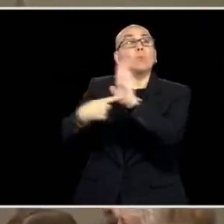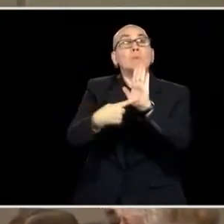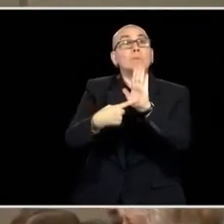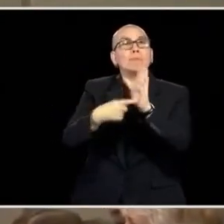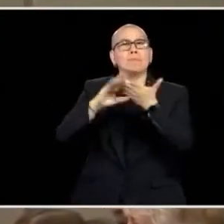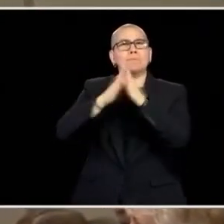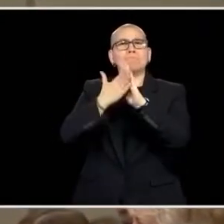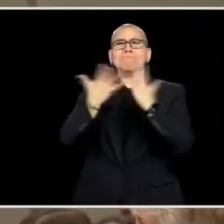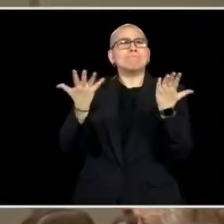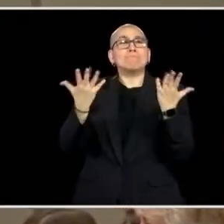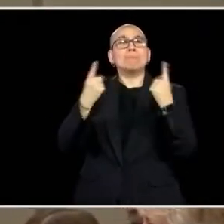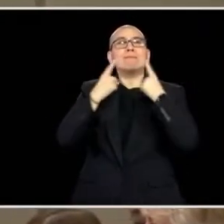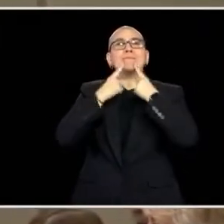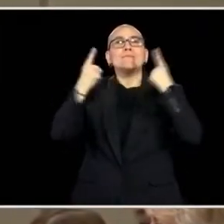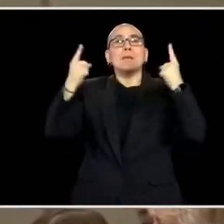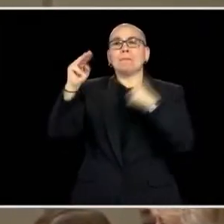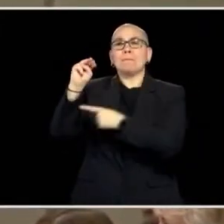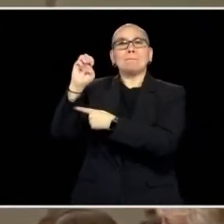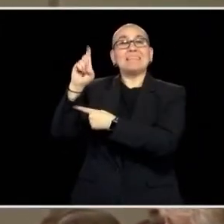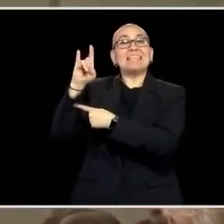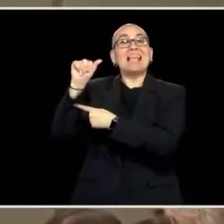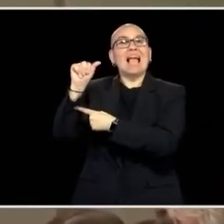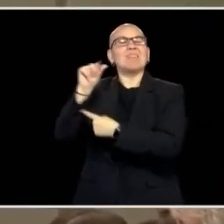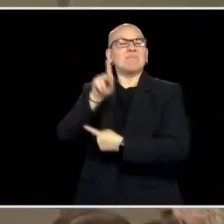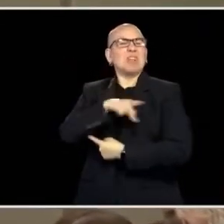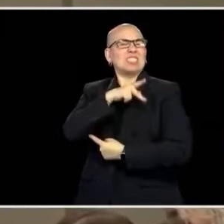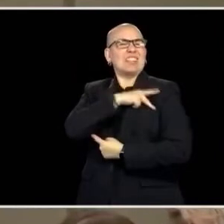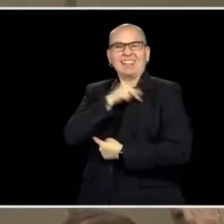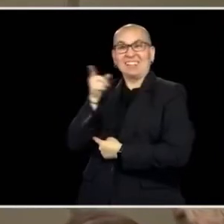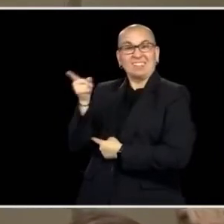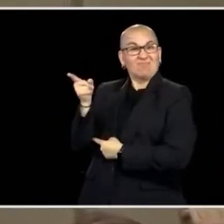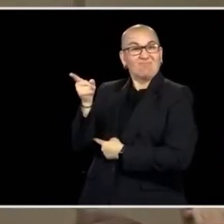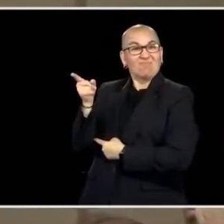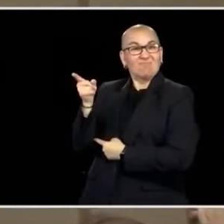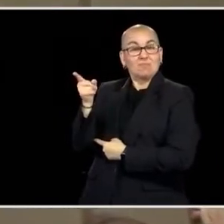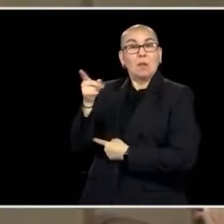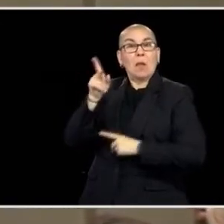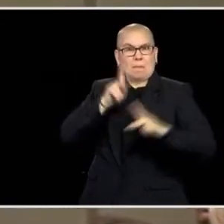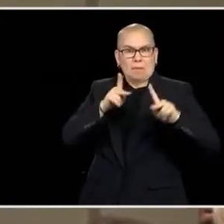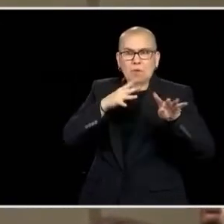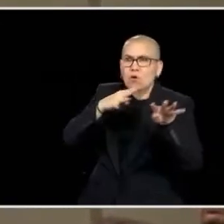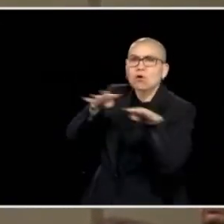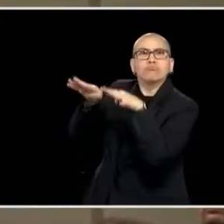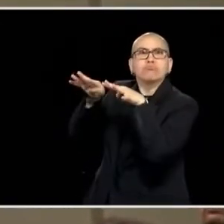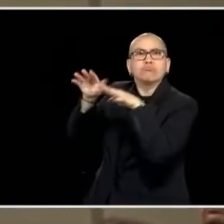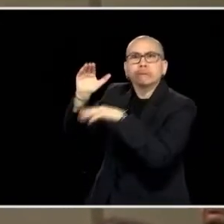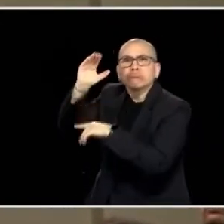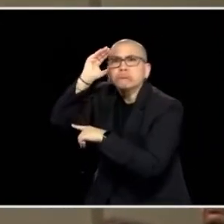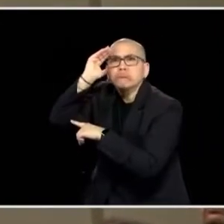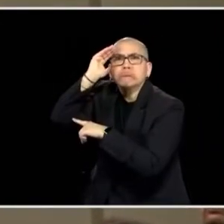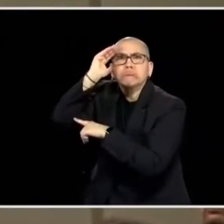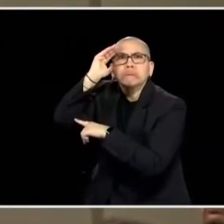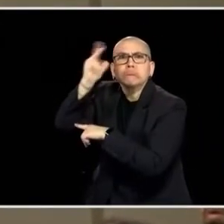SHE'S WELL-KNOWN MEDIA PERSONALITY, SHE IS SOMEONE THAT PEOPLE LISTEN TO BECAUSE SHE'S EARNED THAT RIGHT.